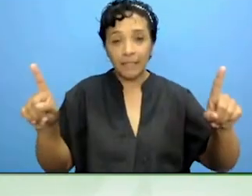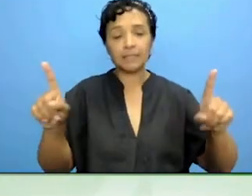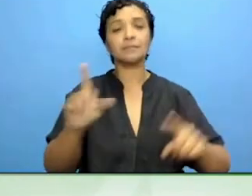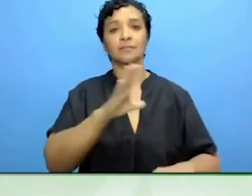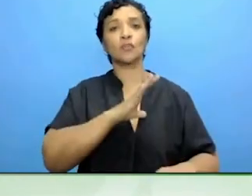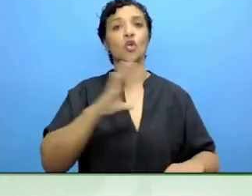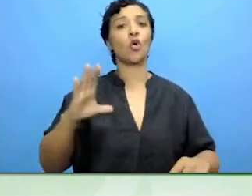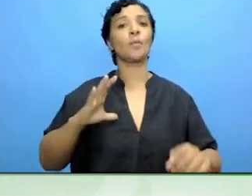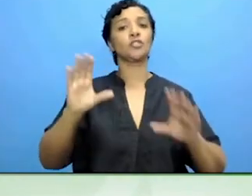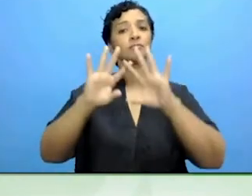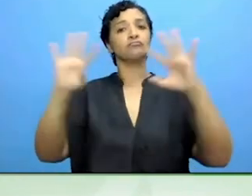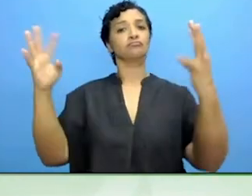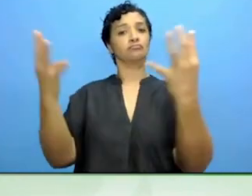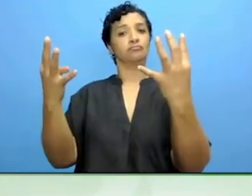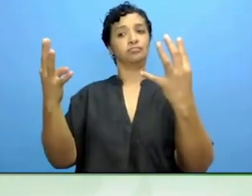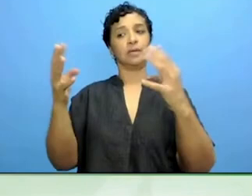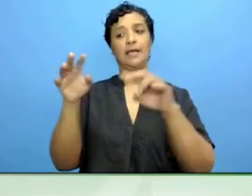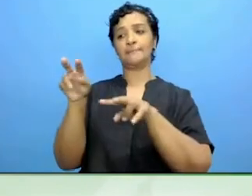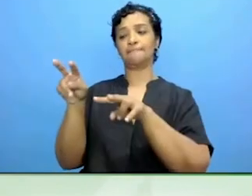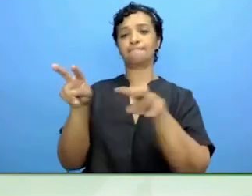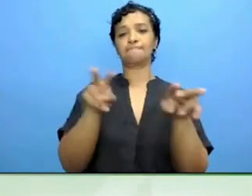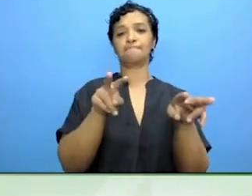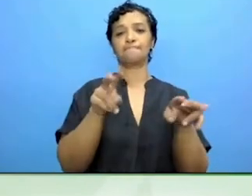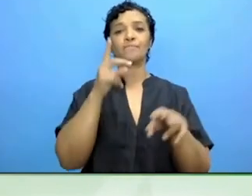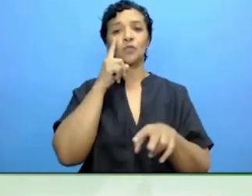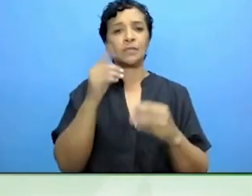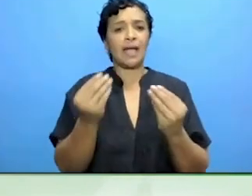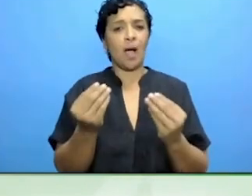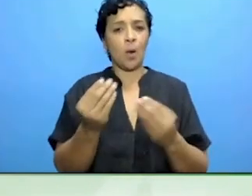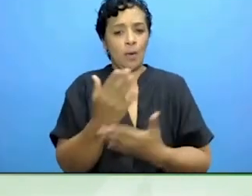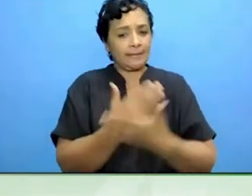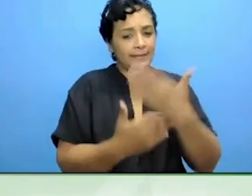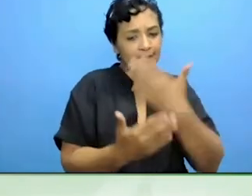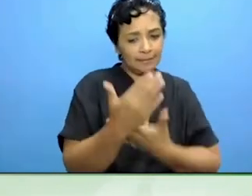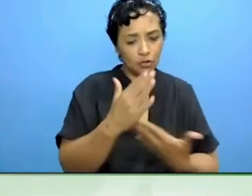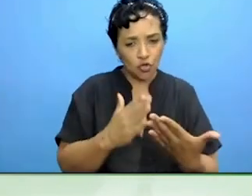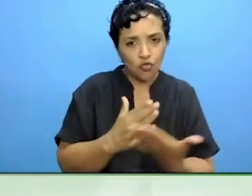more into this field of disability rights and disability services and